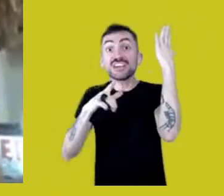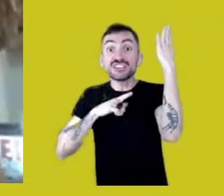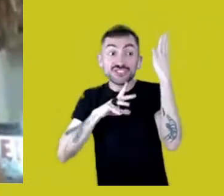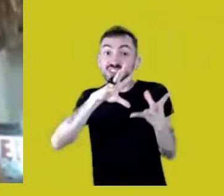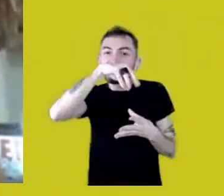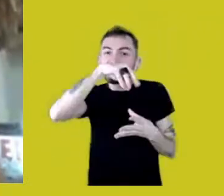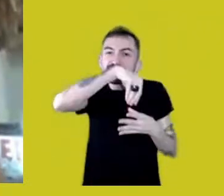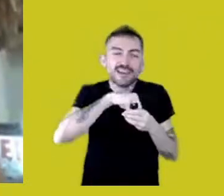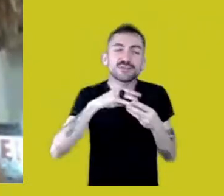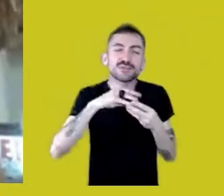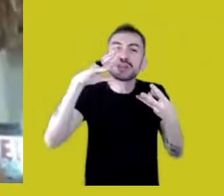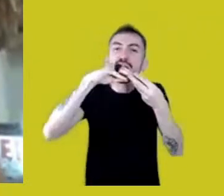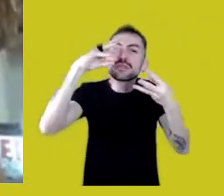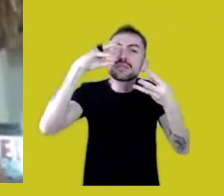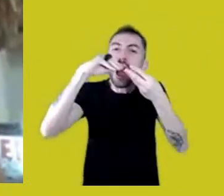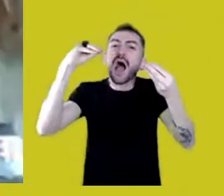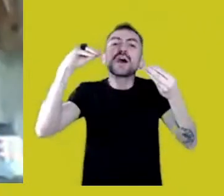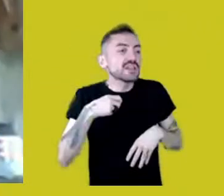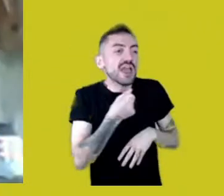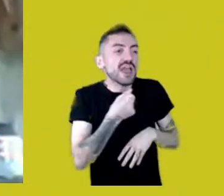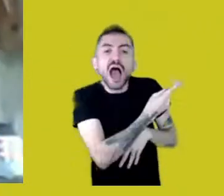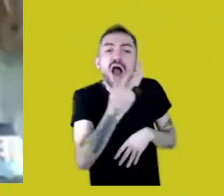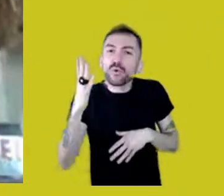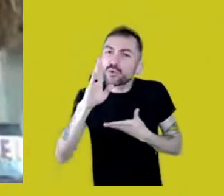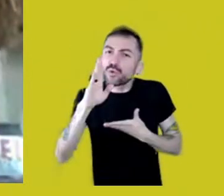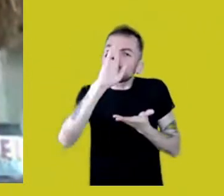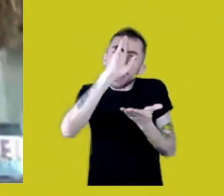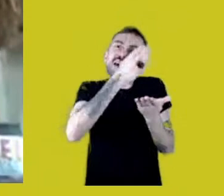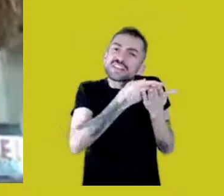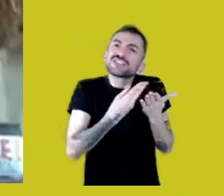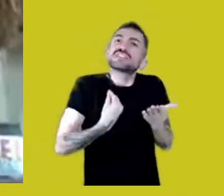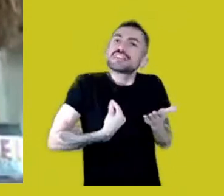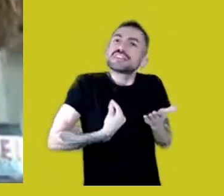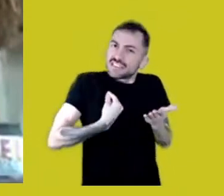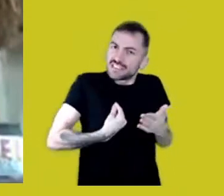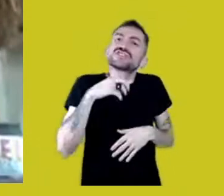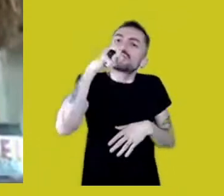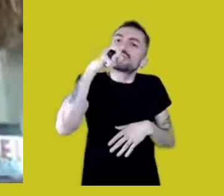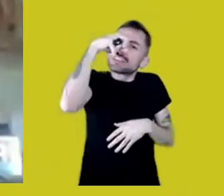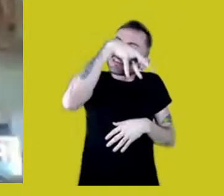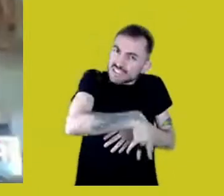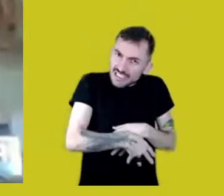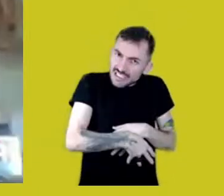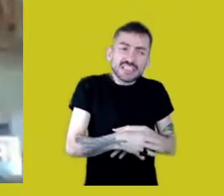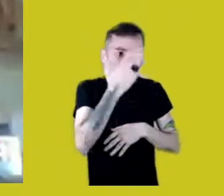because we believe in their spiritual existence, in their protection.